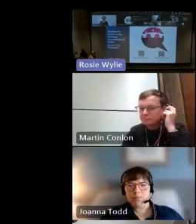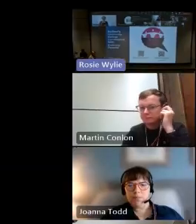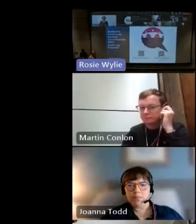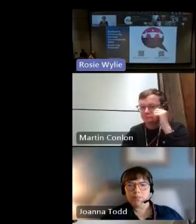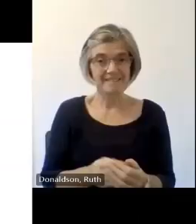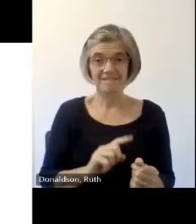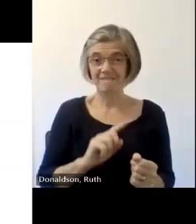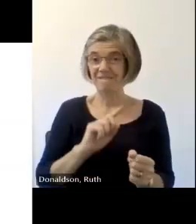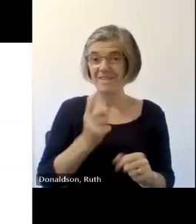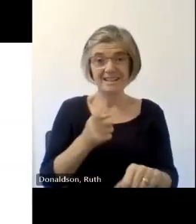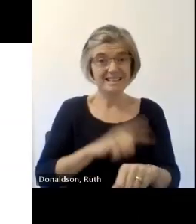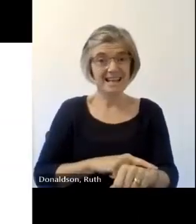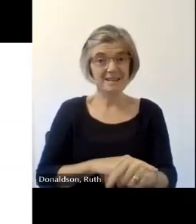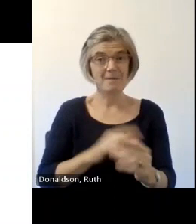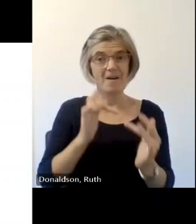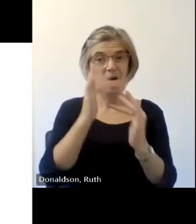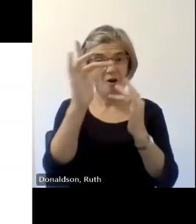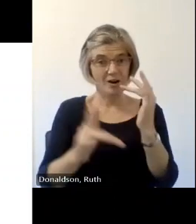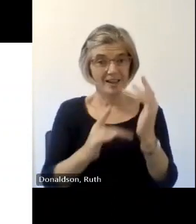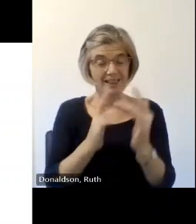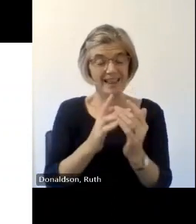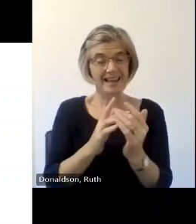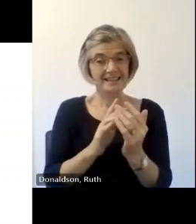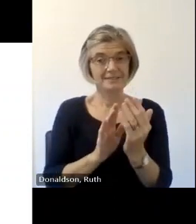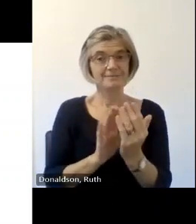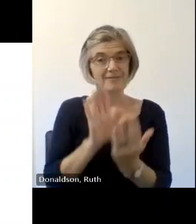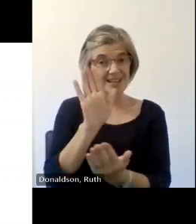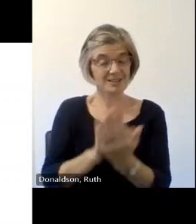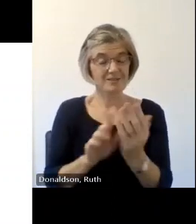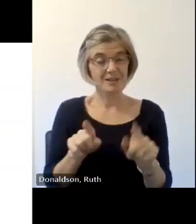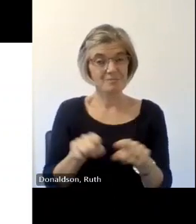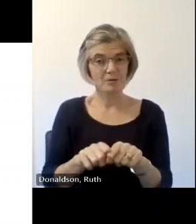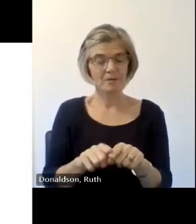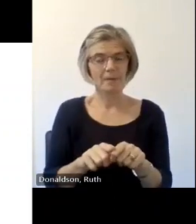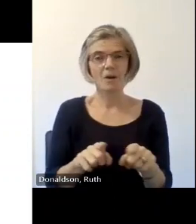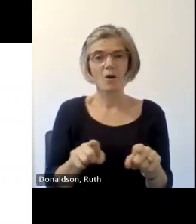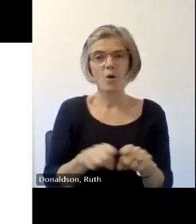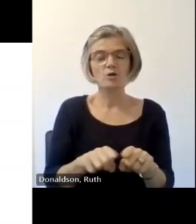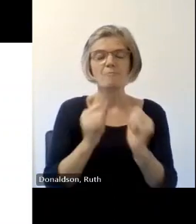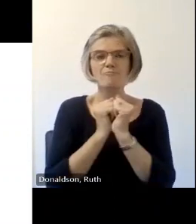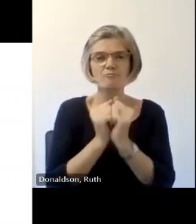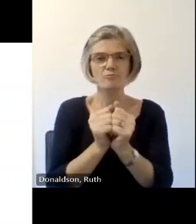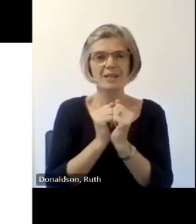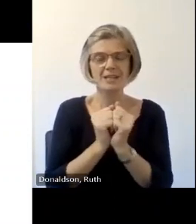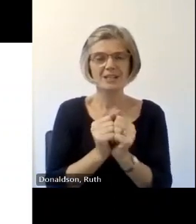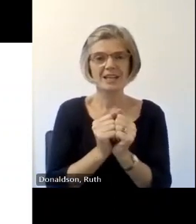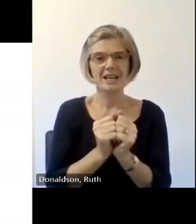today we're going to be joined by Just Signed BSL interpreters Nicole and Rue and you can